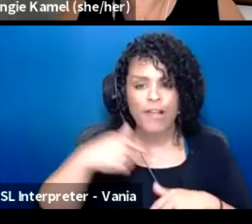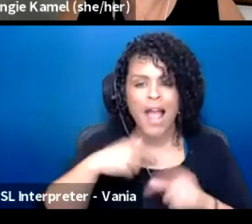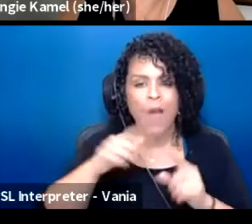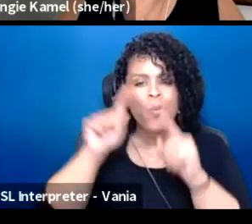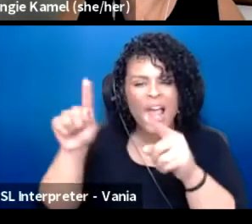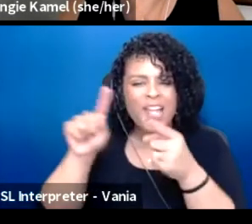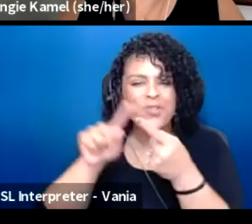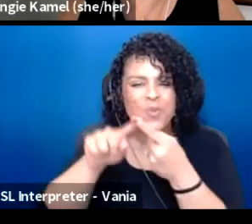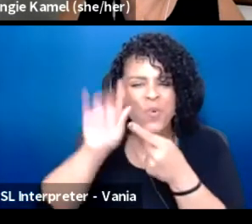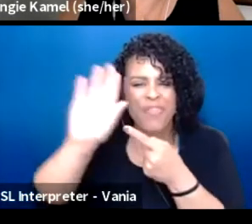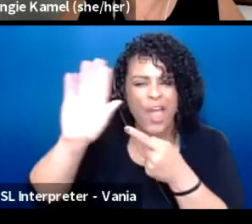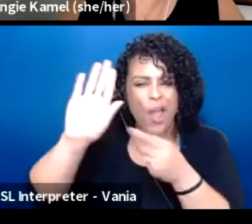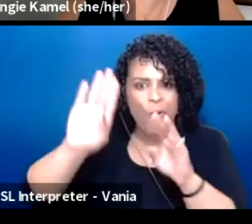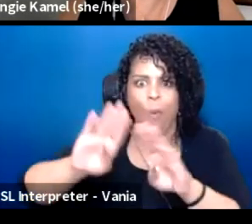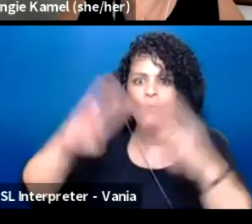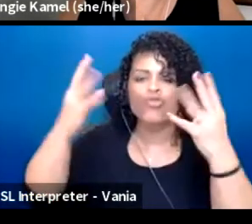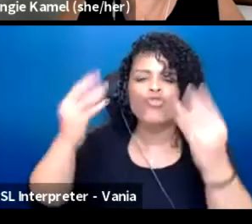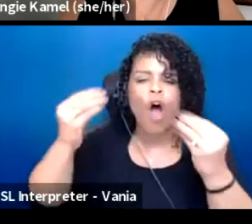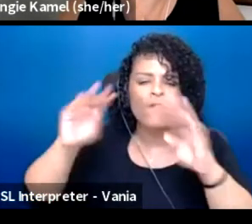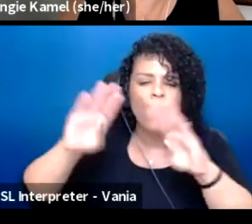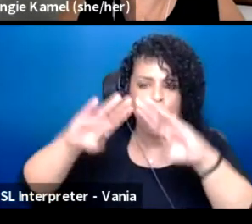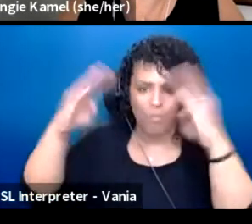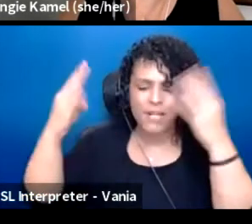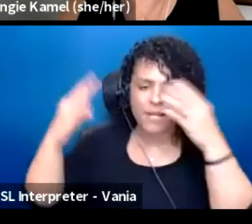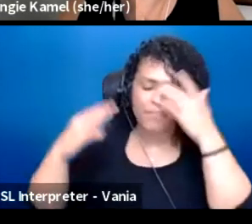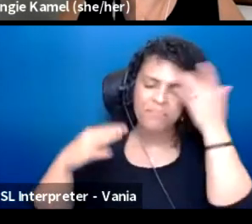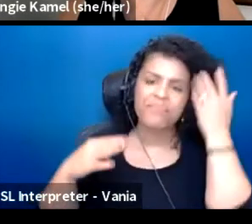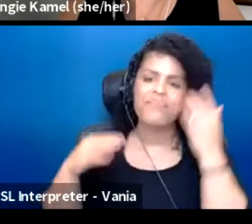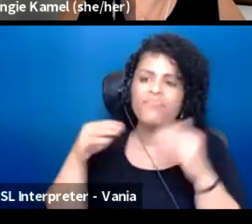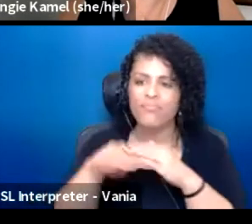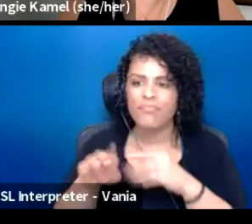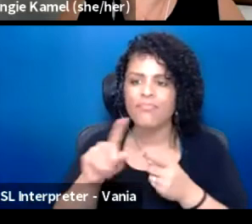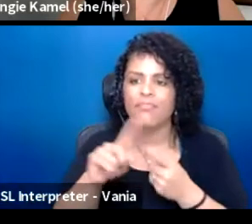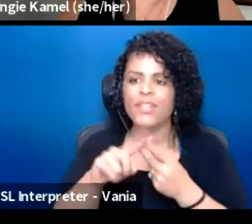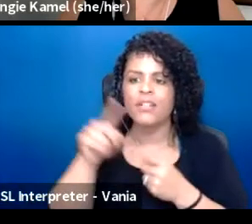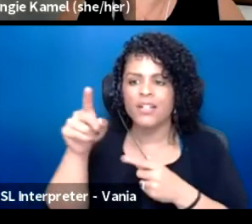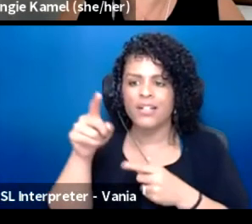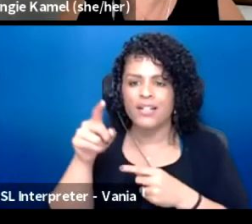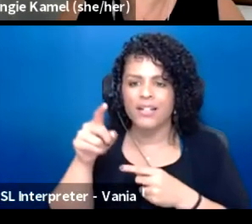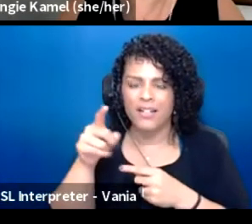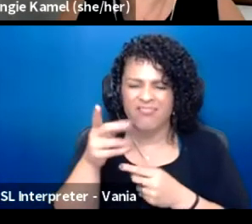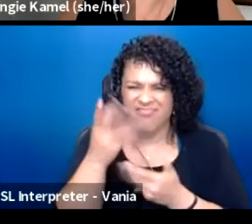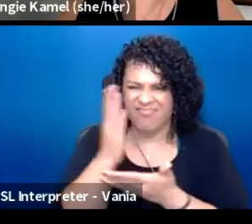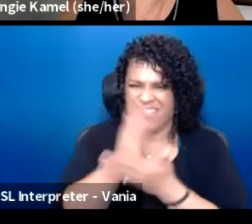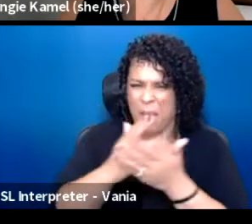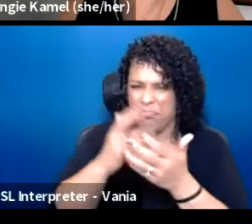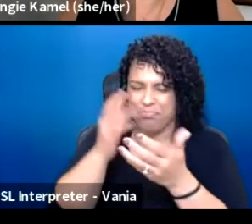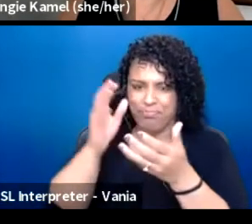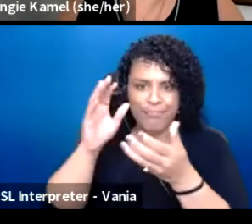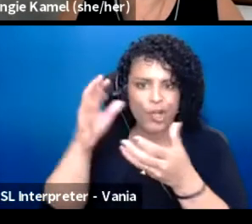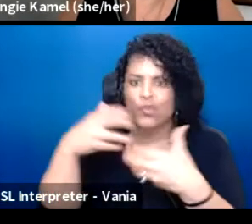And I went there during the soft opening in one of the most game stories the difficult sort of stories I heard is that they started the Onyx Gallery specifically